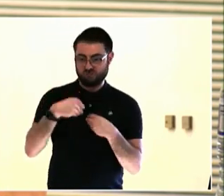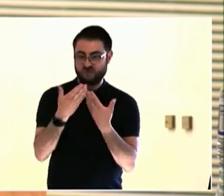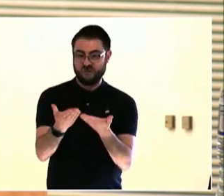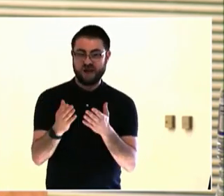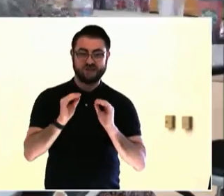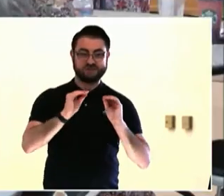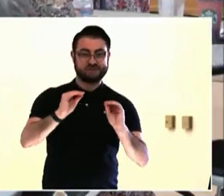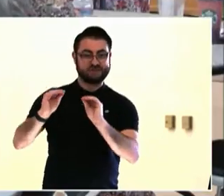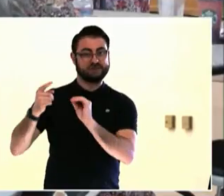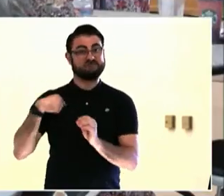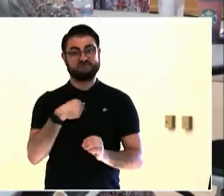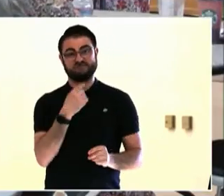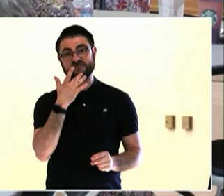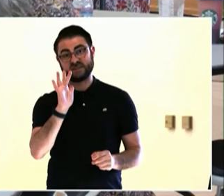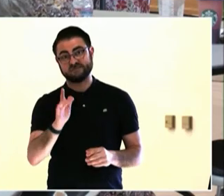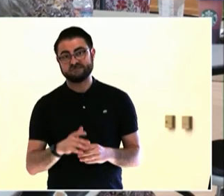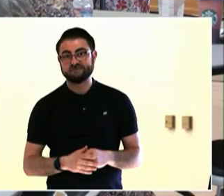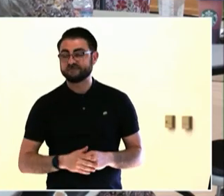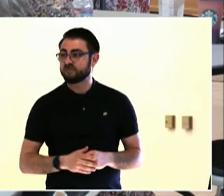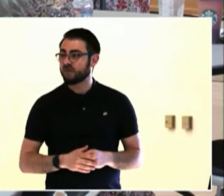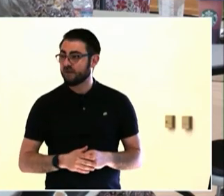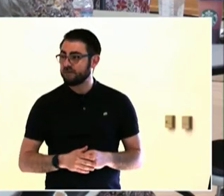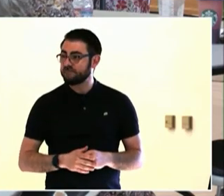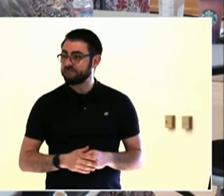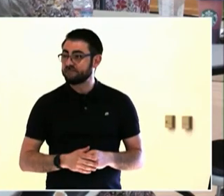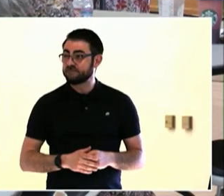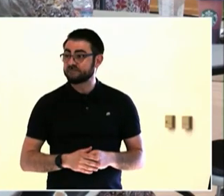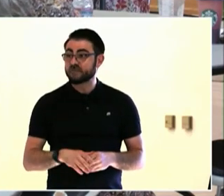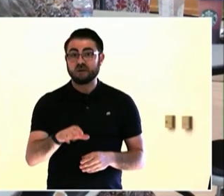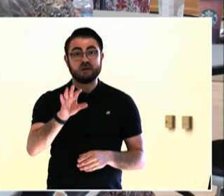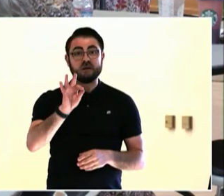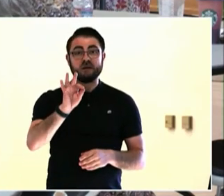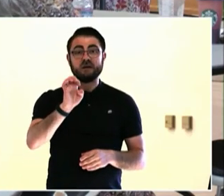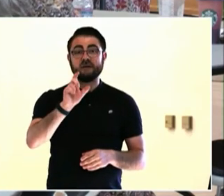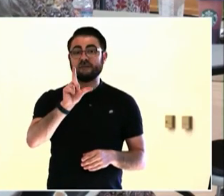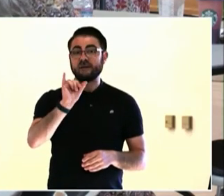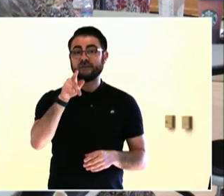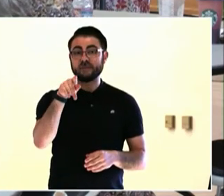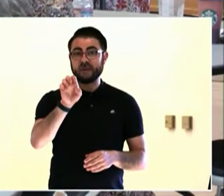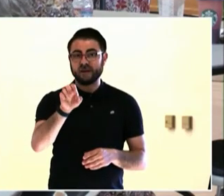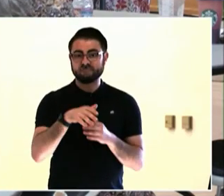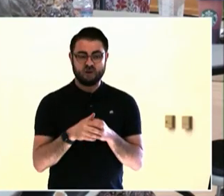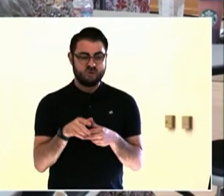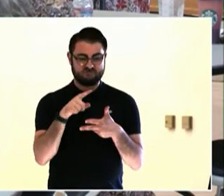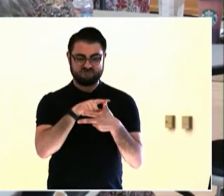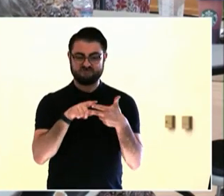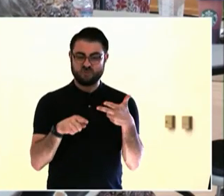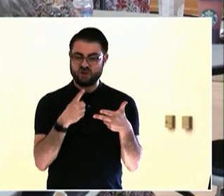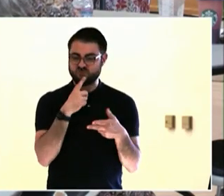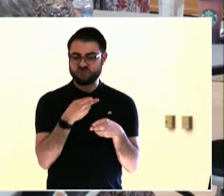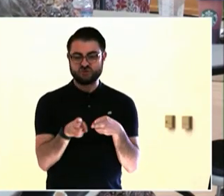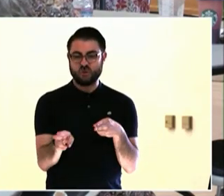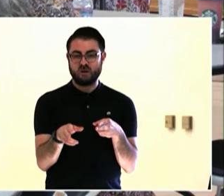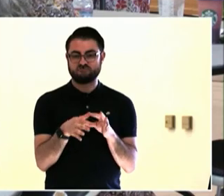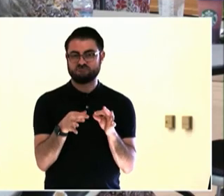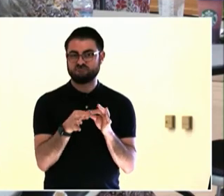about language. Language is a form of communication. I want to give you a beautiful